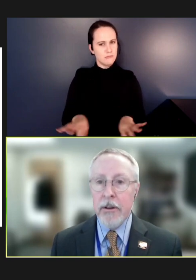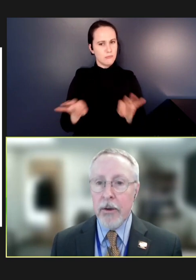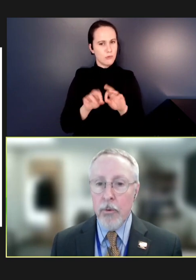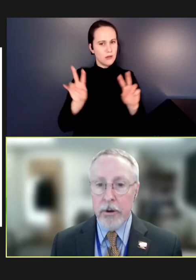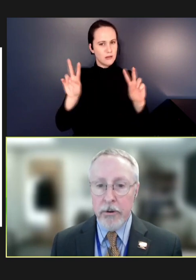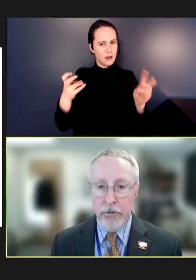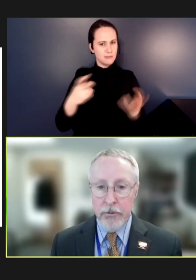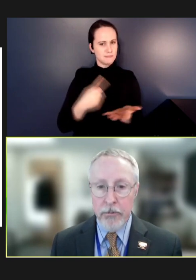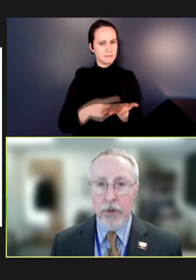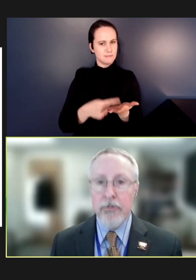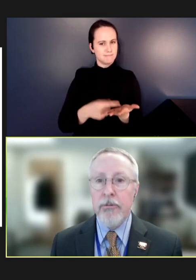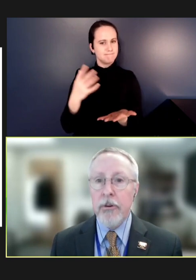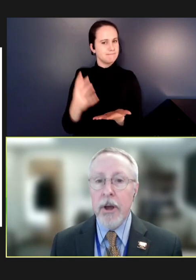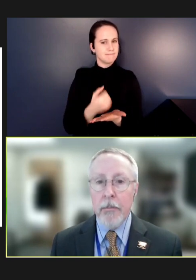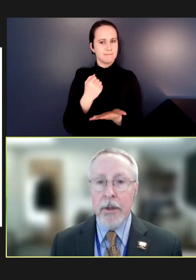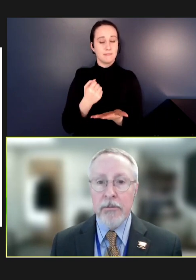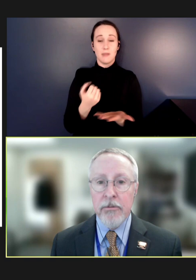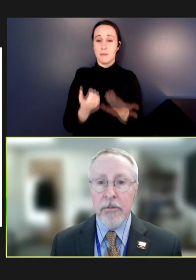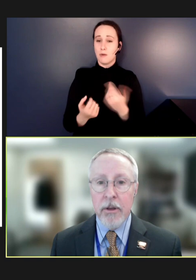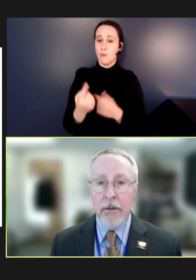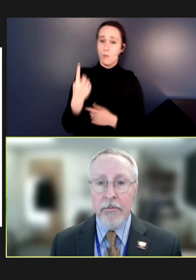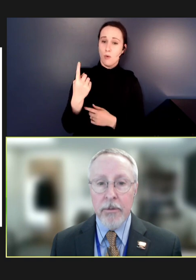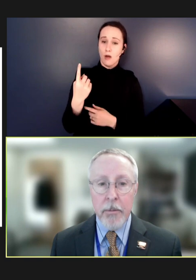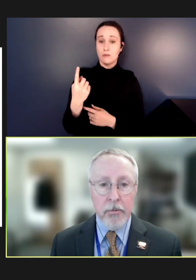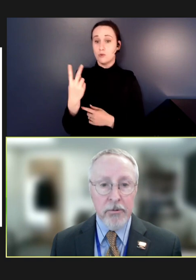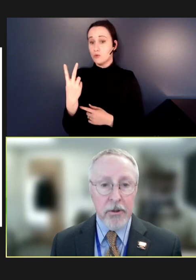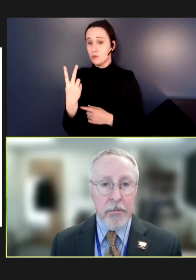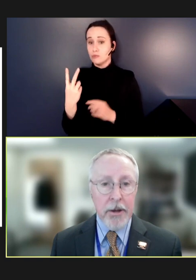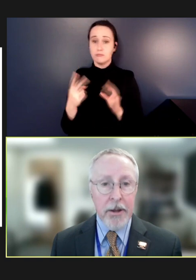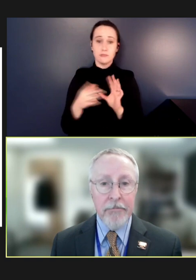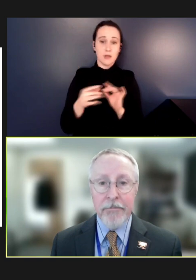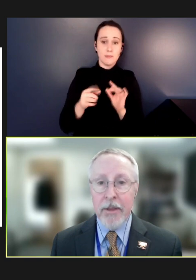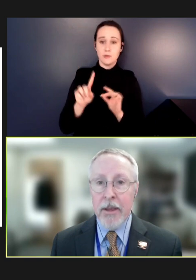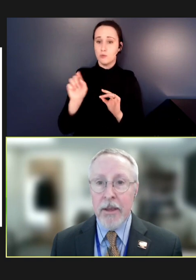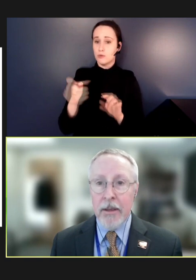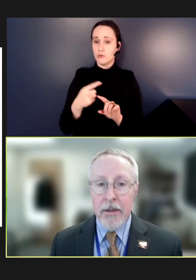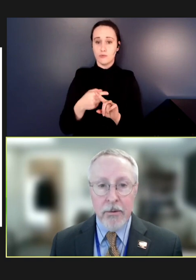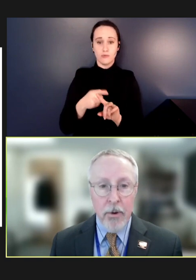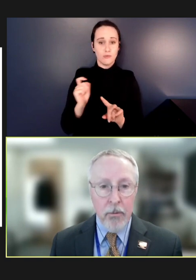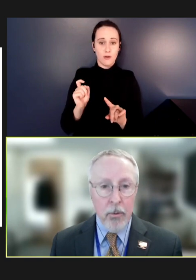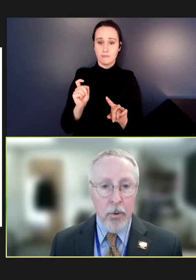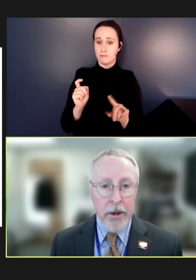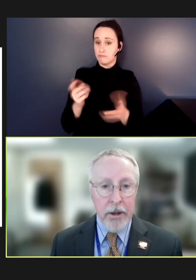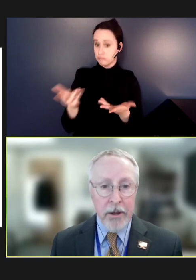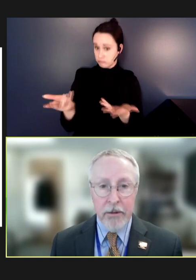take one to two questions or comments from the members of the committee. And while we're waiting,